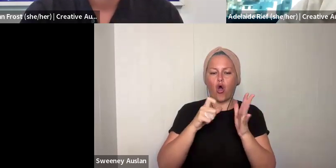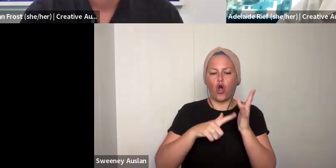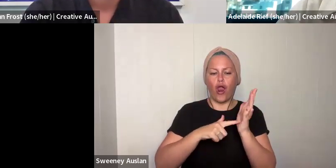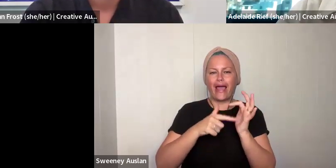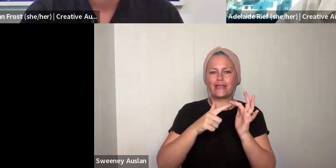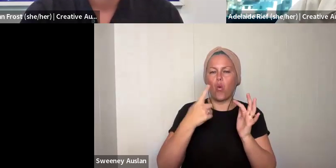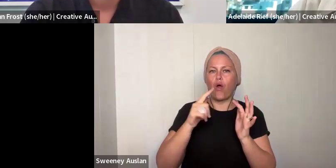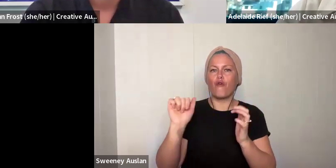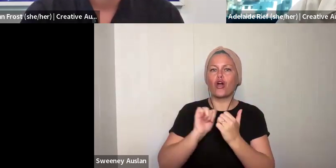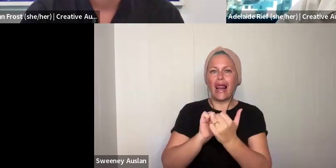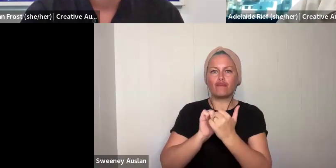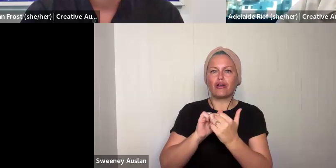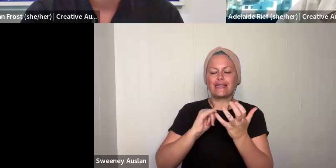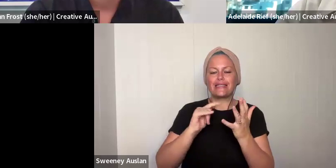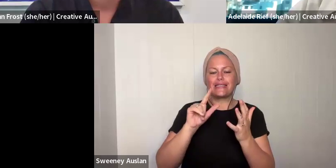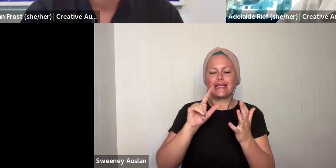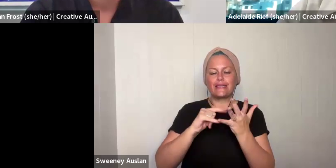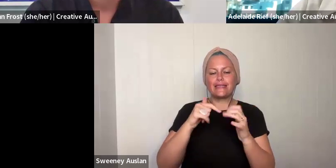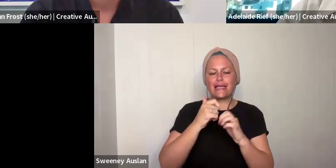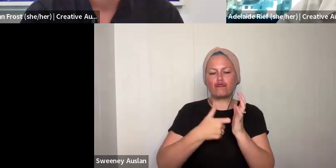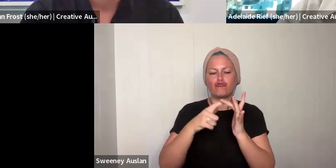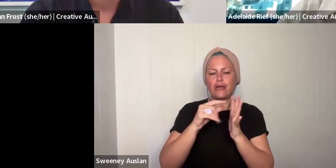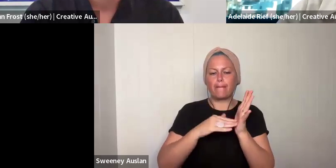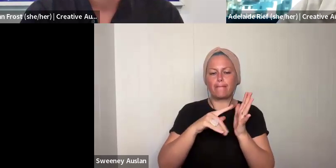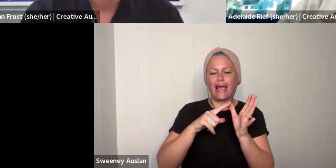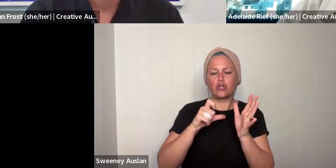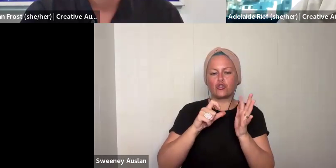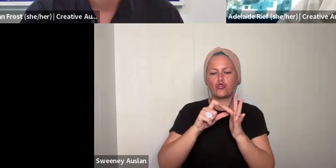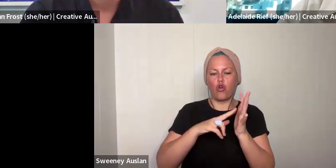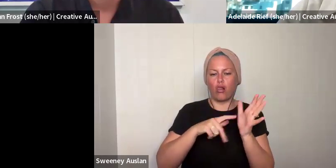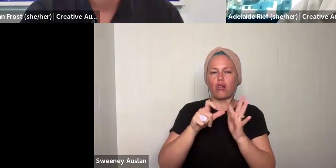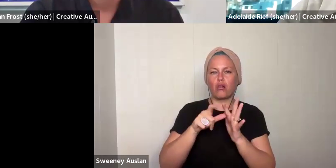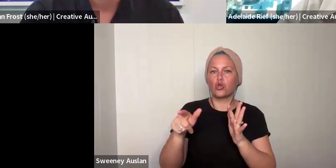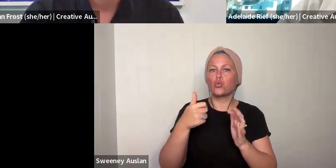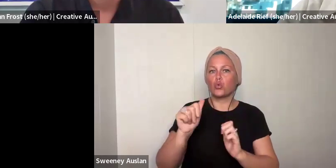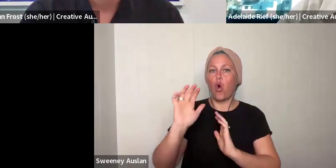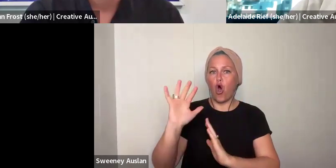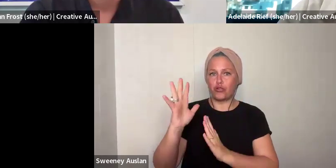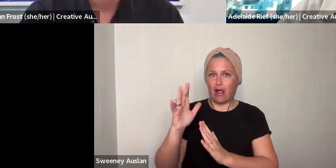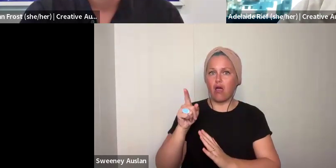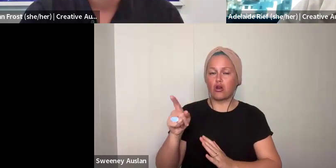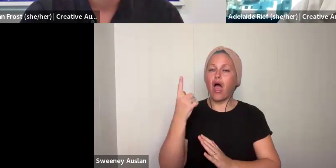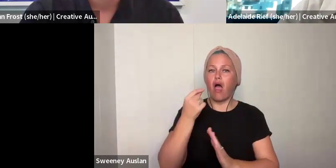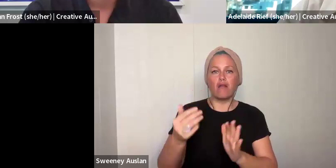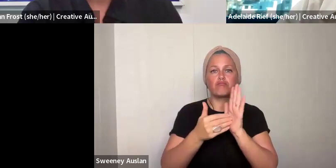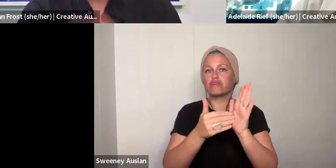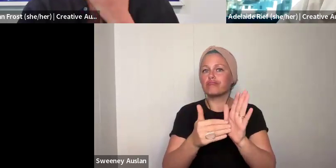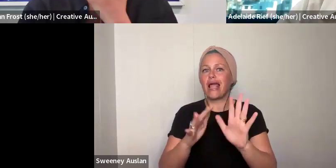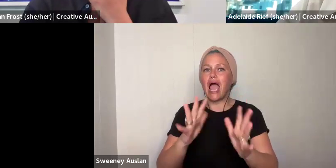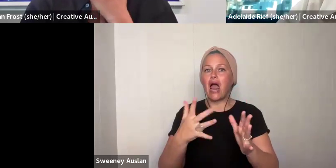I will also mention that we have additional application support available via a Deaf and Disabled leader and one of her collaborators,